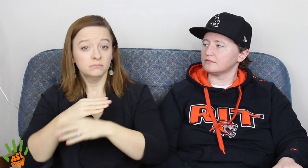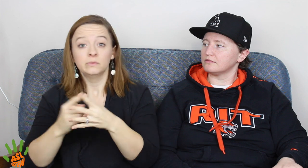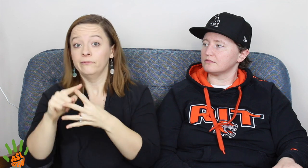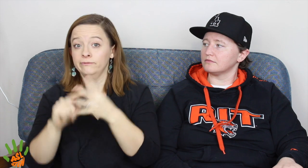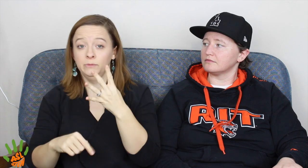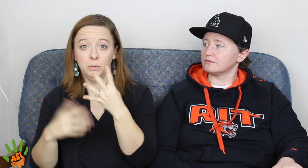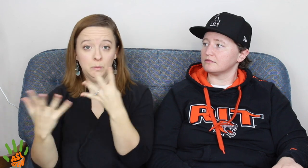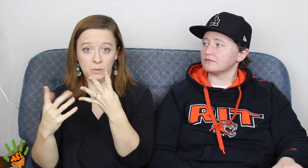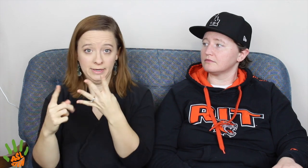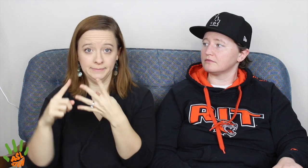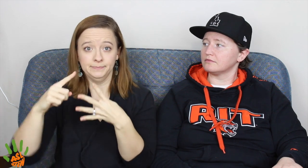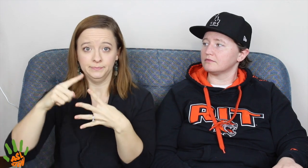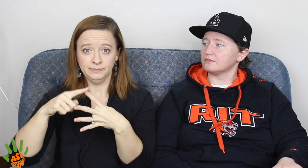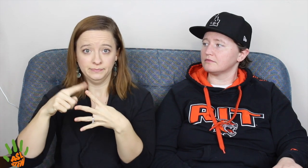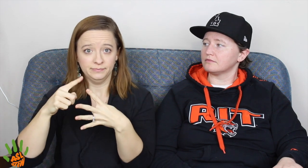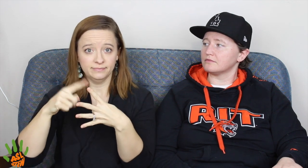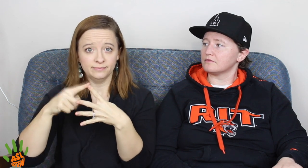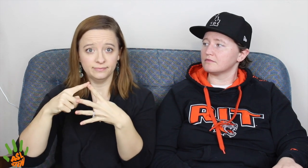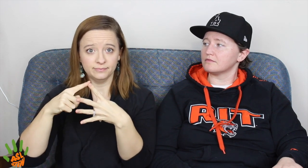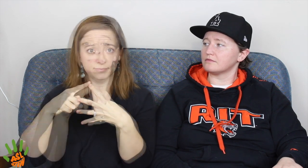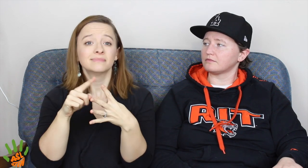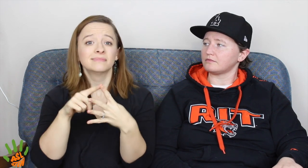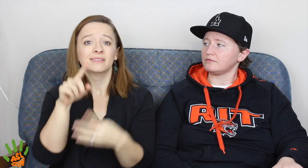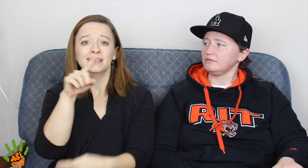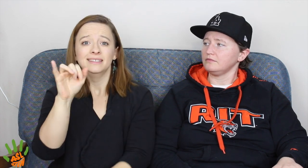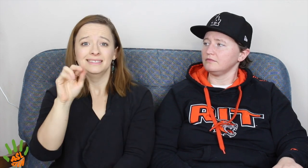Those four demands were: